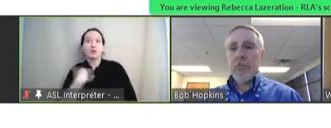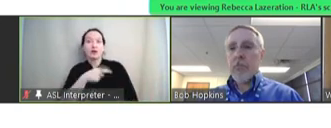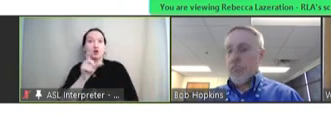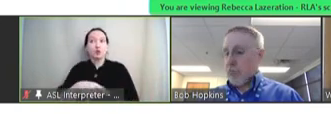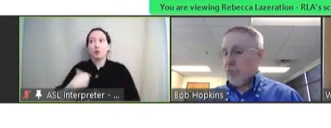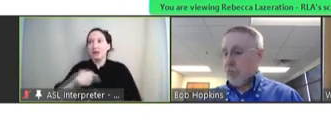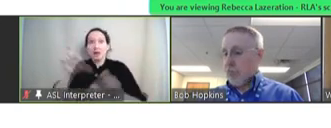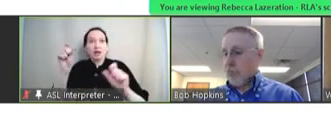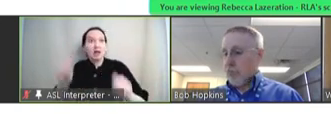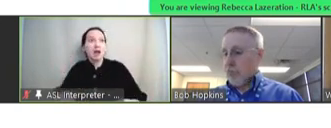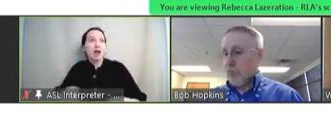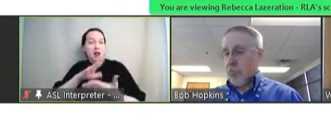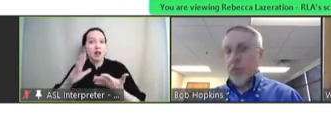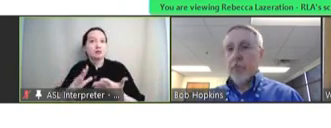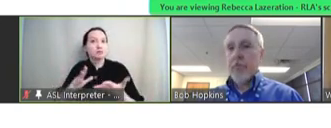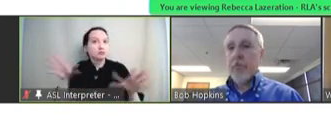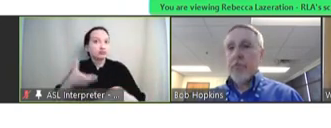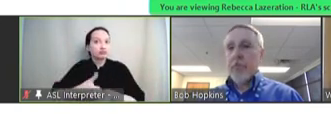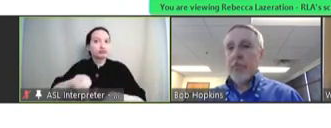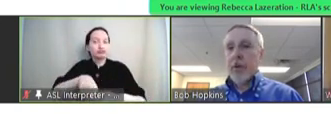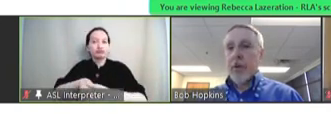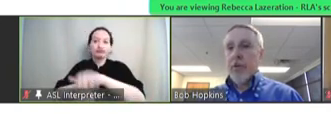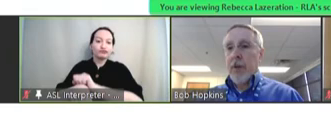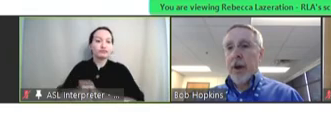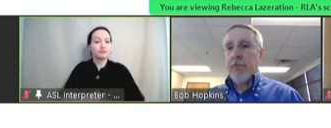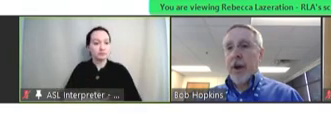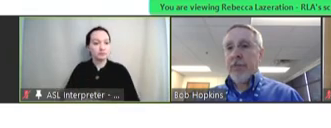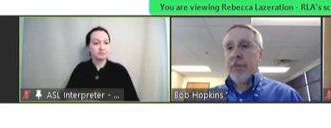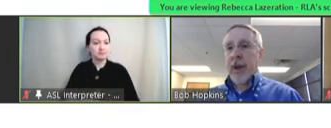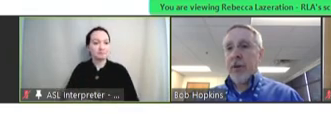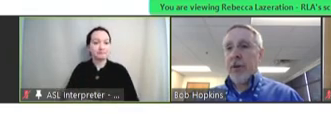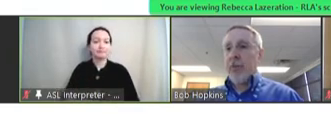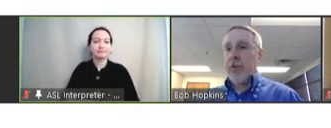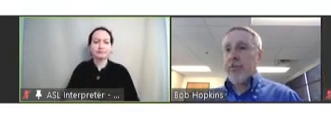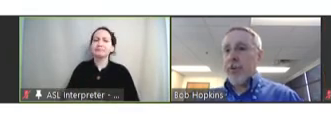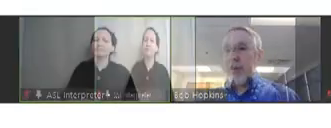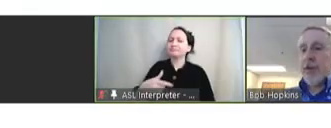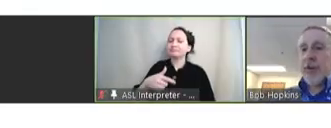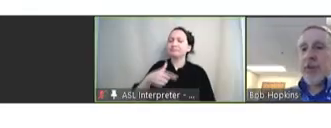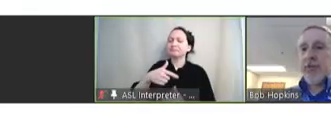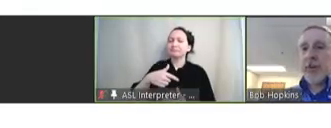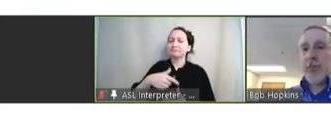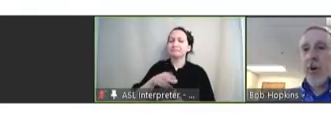Robert Hopkins: Right. I think I agree with everything you've said, Walt.